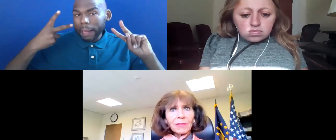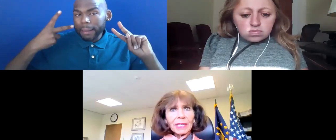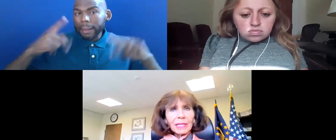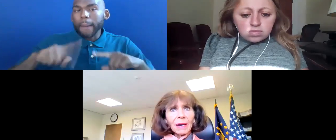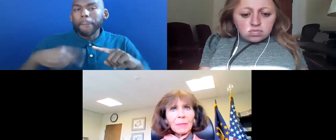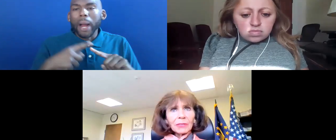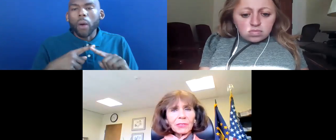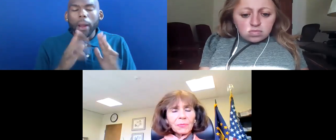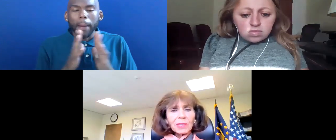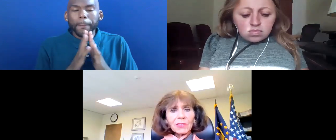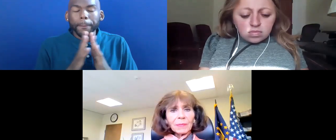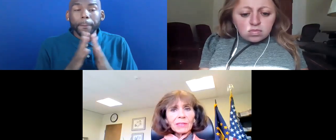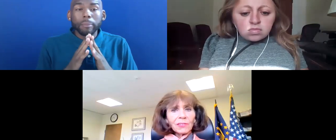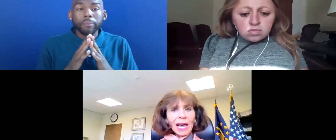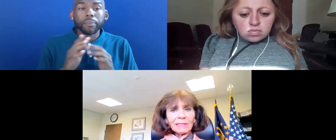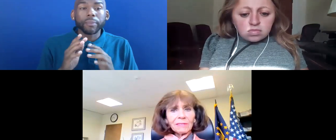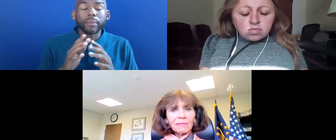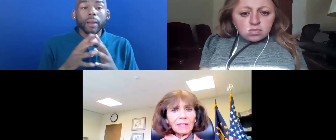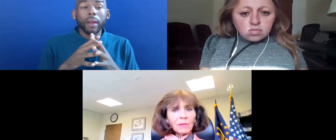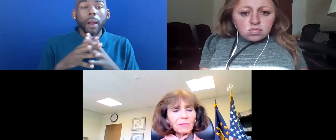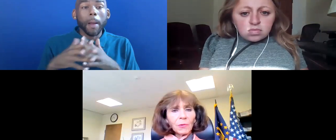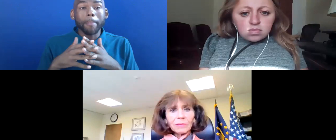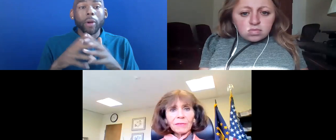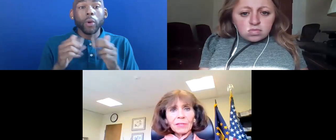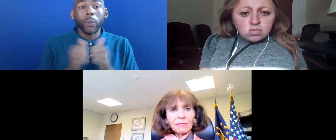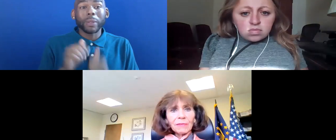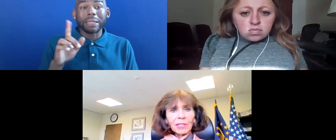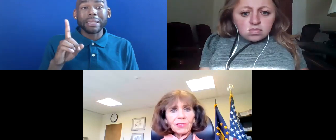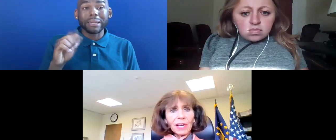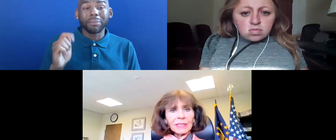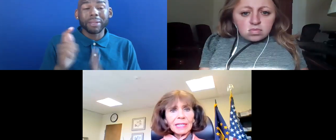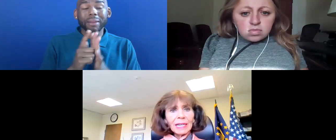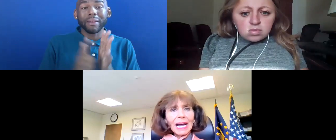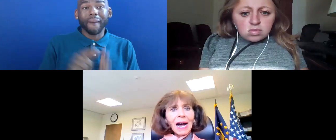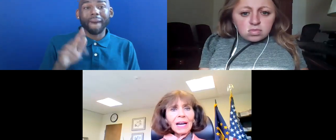THE AMERICANS WITH DISABILITIES ACT, 504 AND 1557.